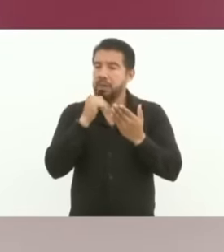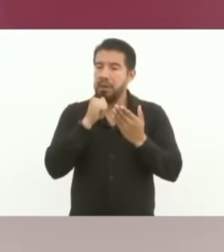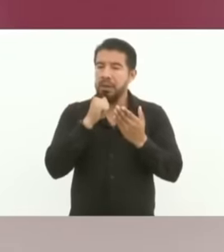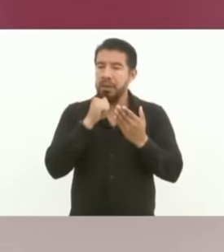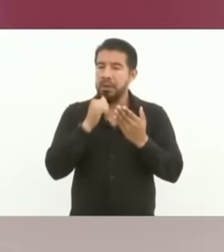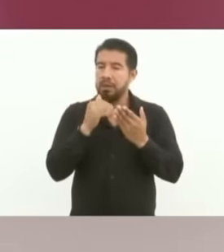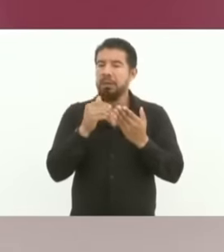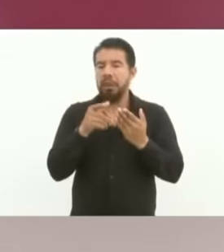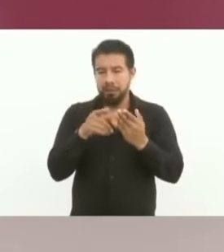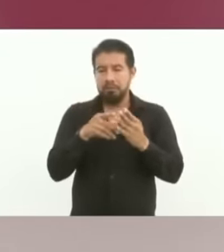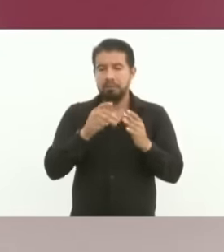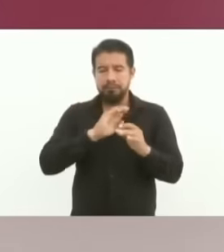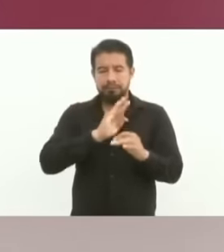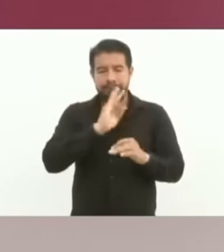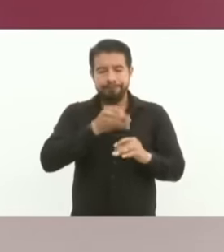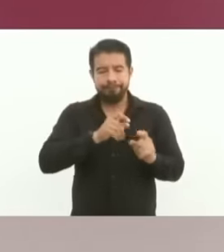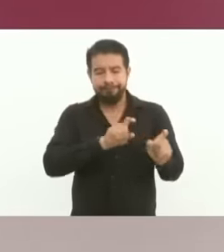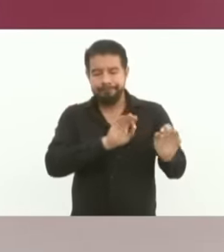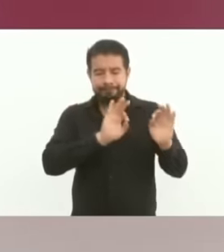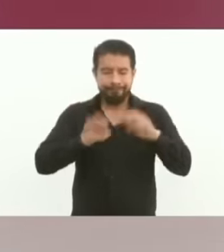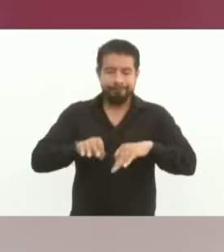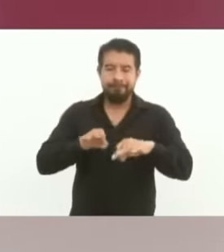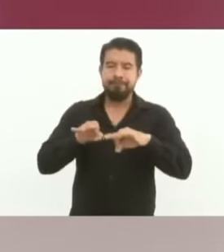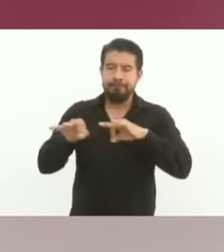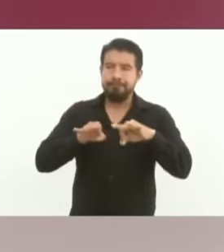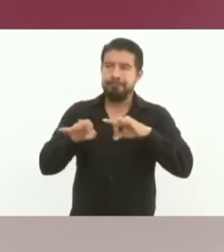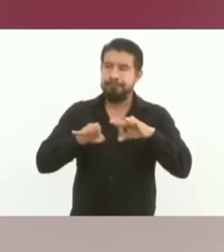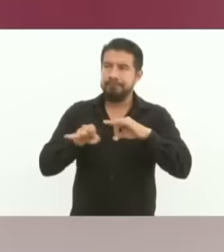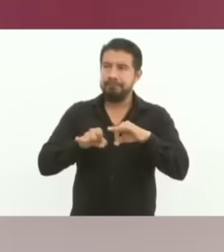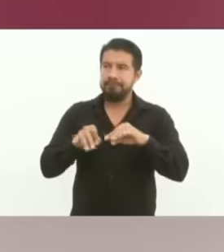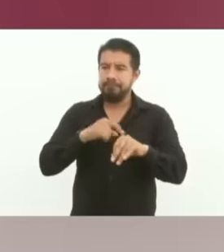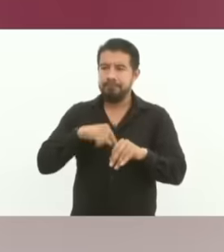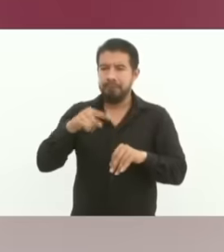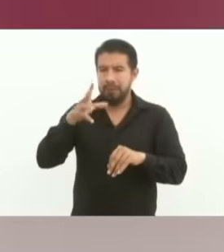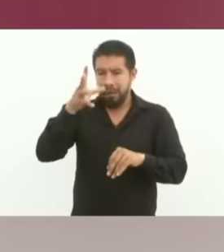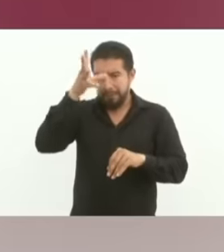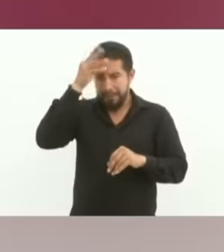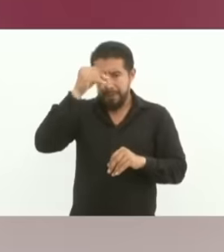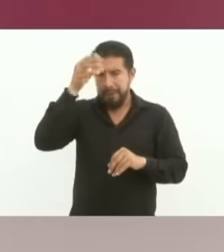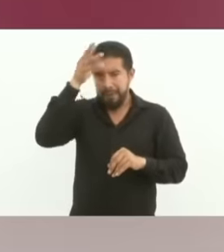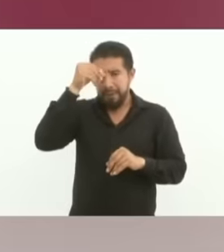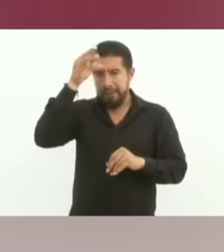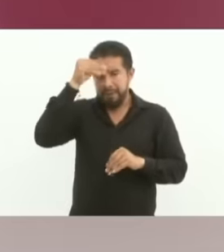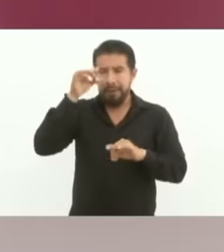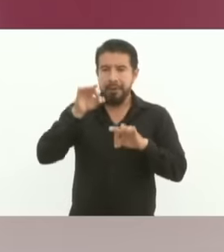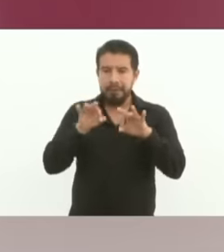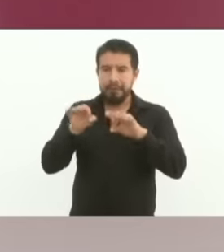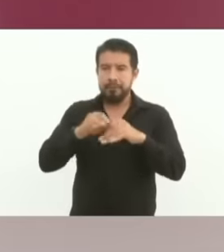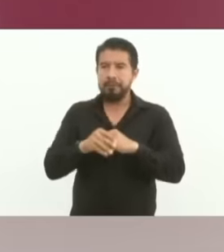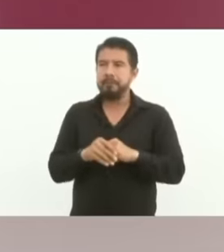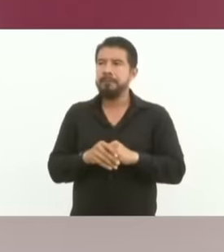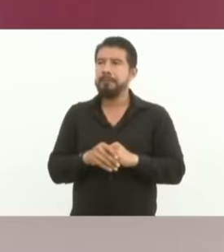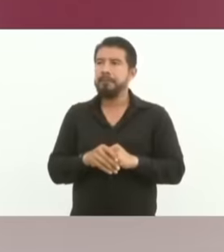be paid a minimum wage and work as apprentices. Yes, it will reach all